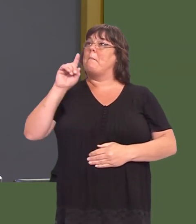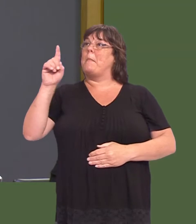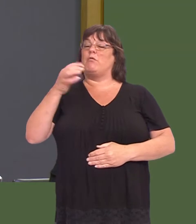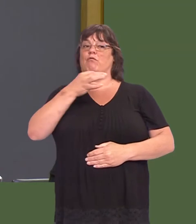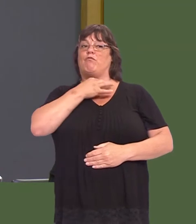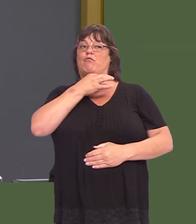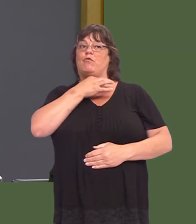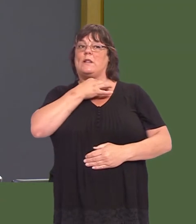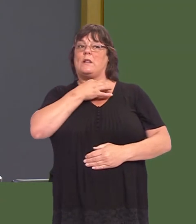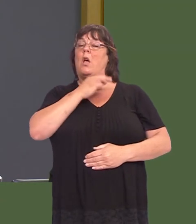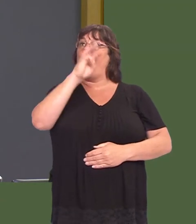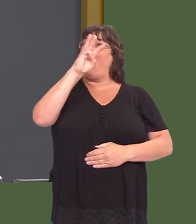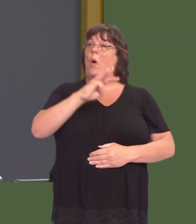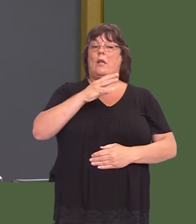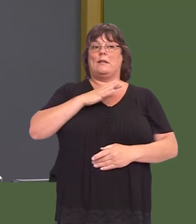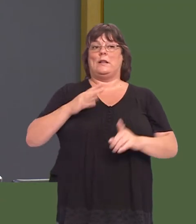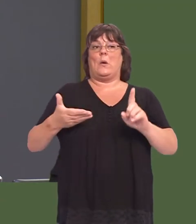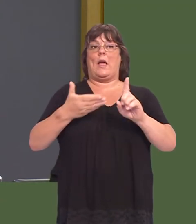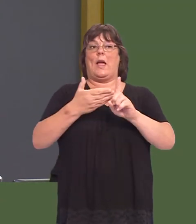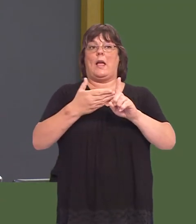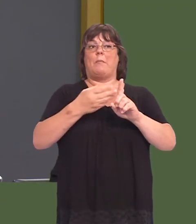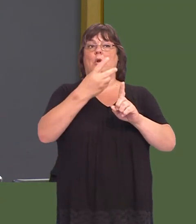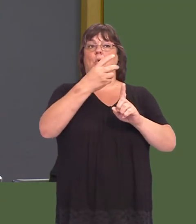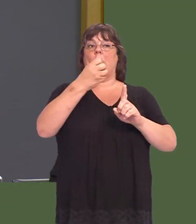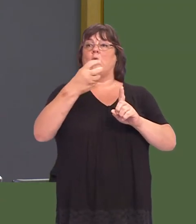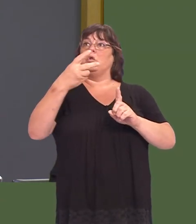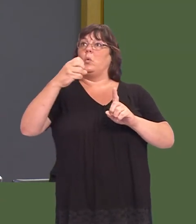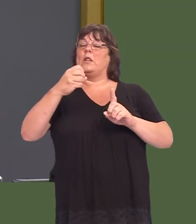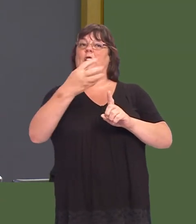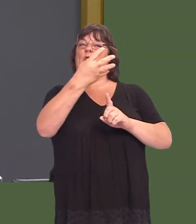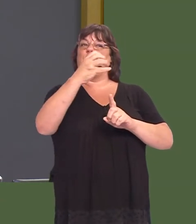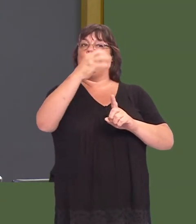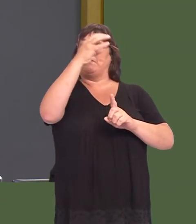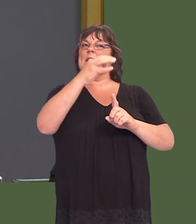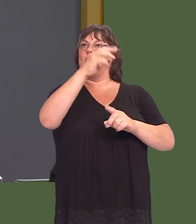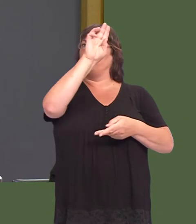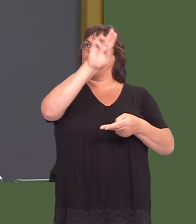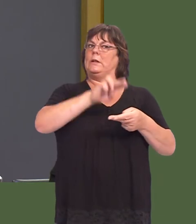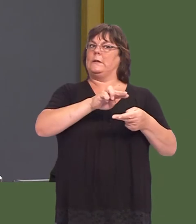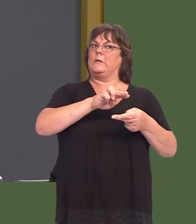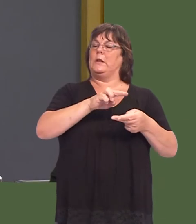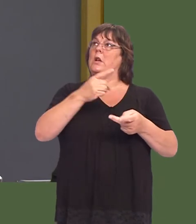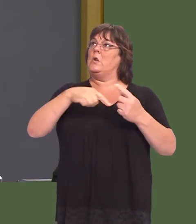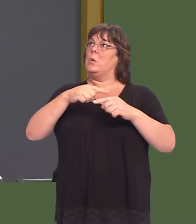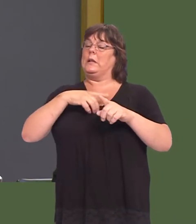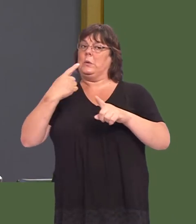target of a 40 per cent reduction in emissions by 2020 and that action needs to be taken as a matter of urgency.